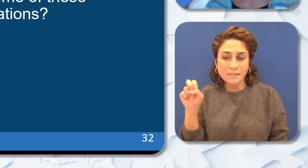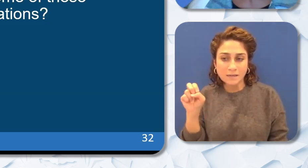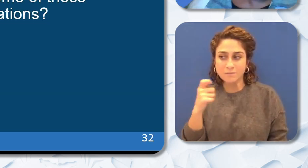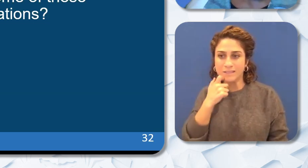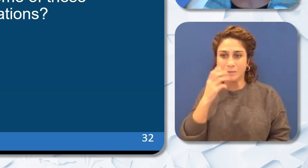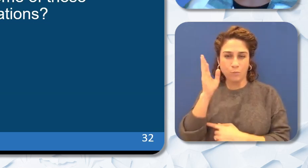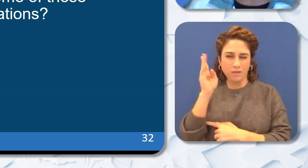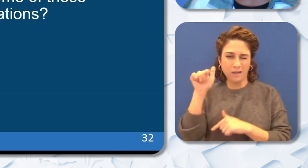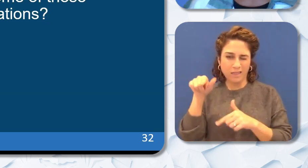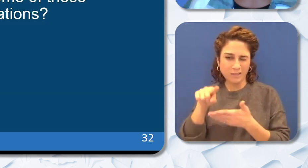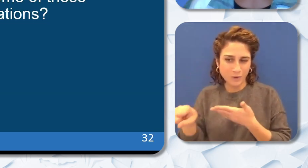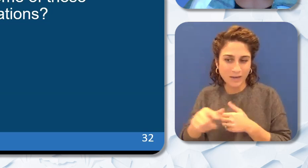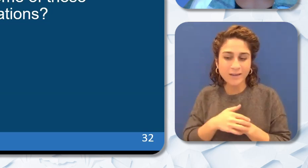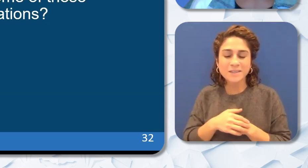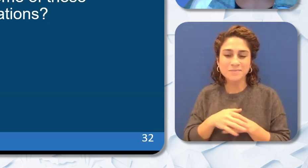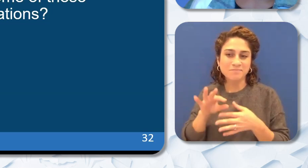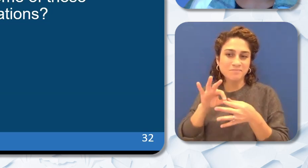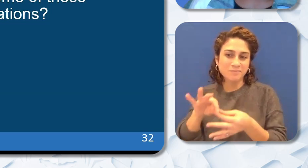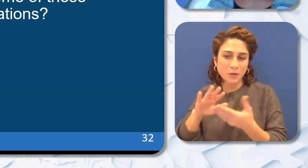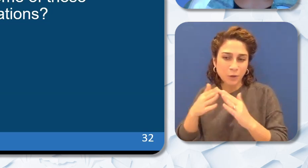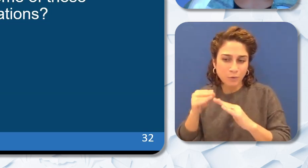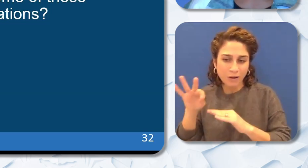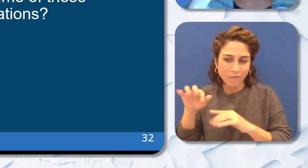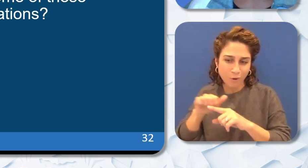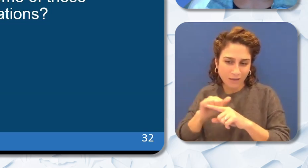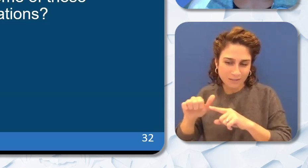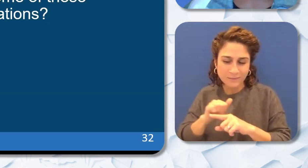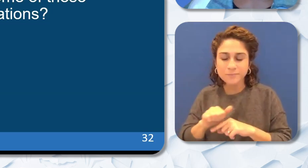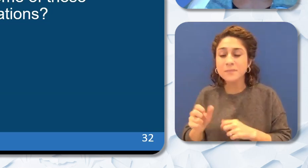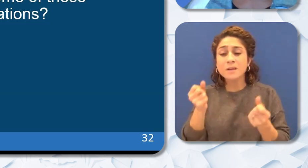week on that community of practice. There are many other resources that I could share